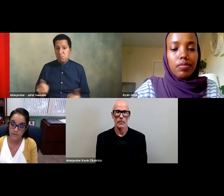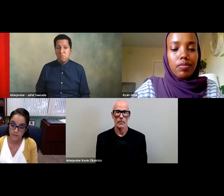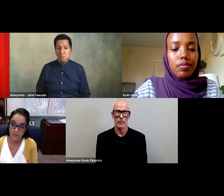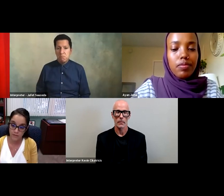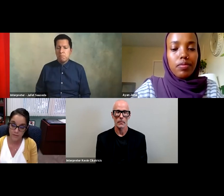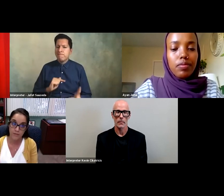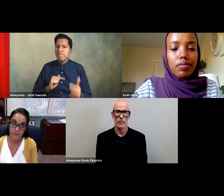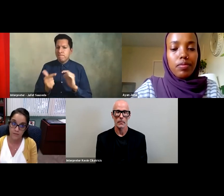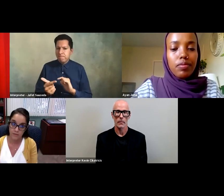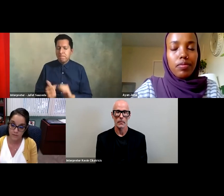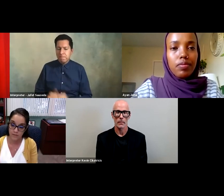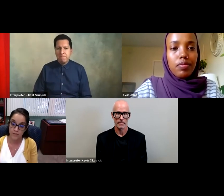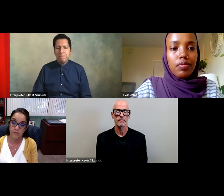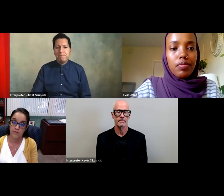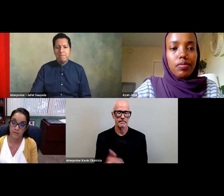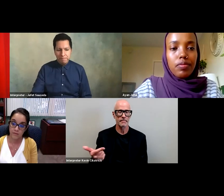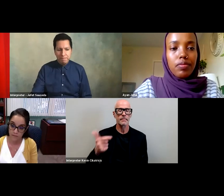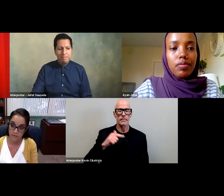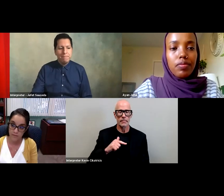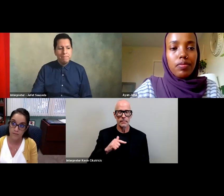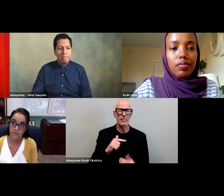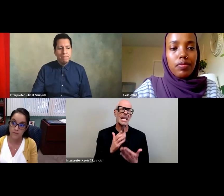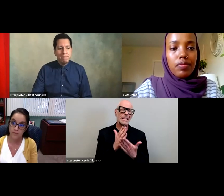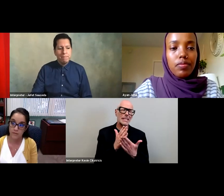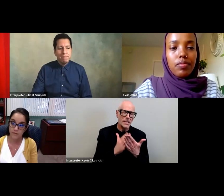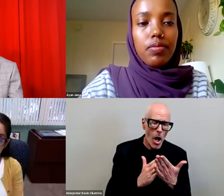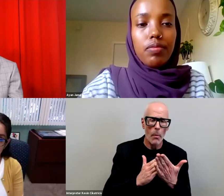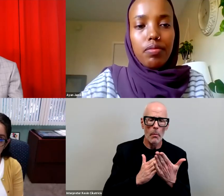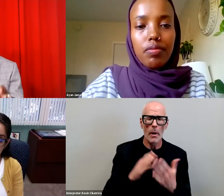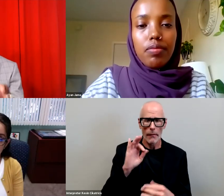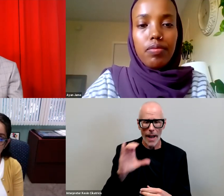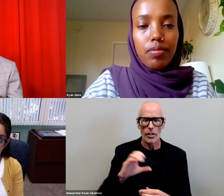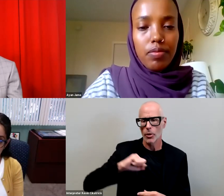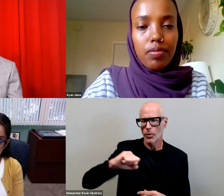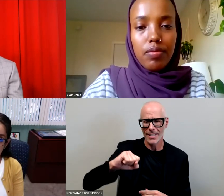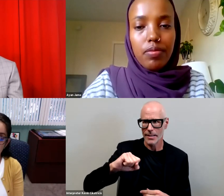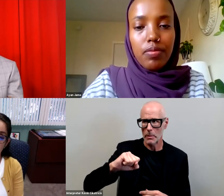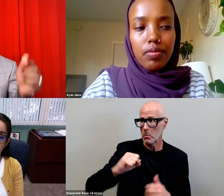right so you're gonna get some resistance but not a whole lot right folks understood that this is